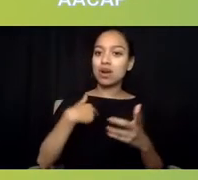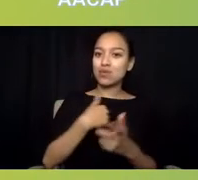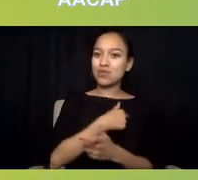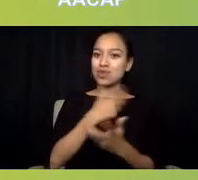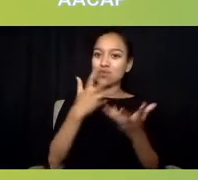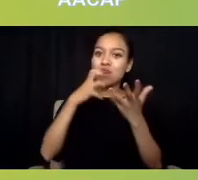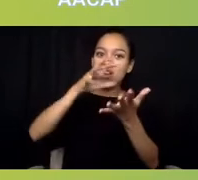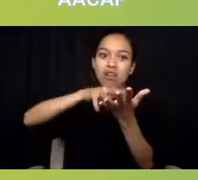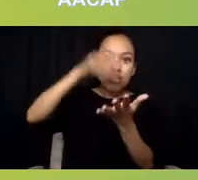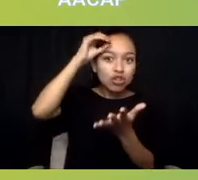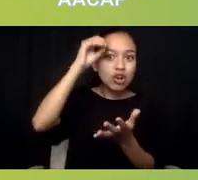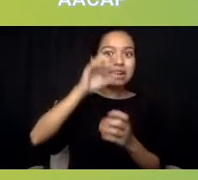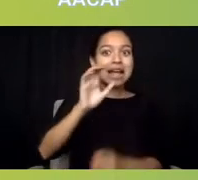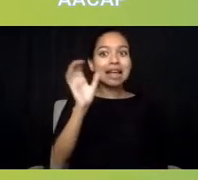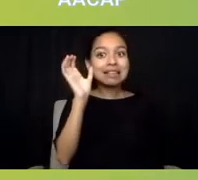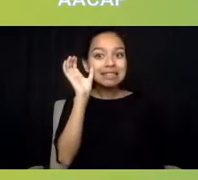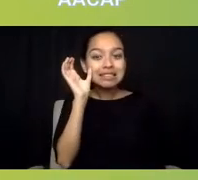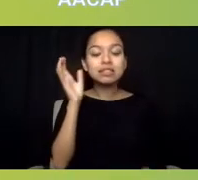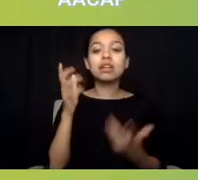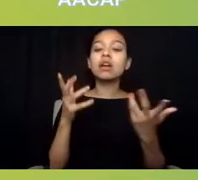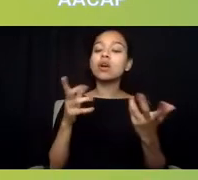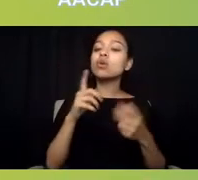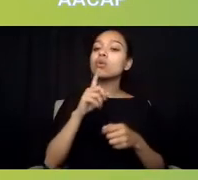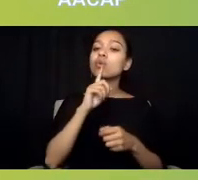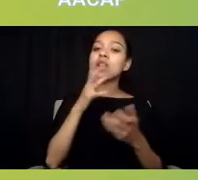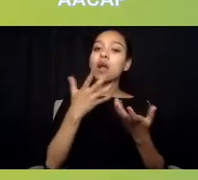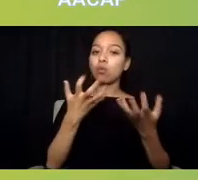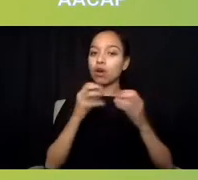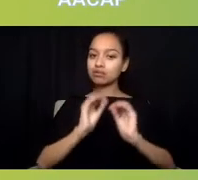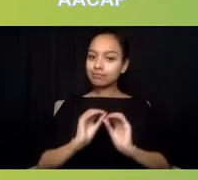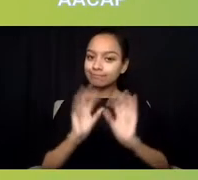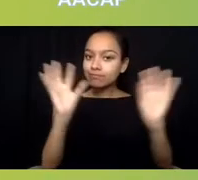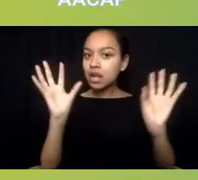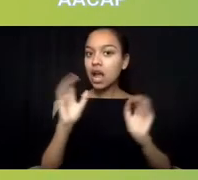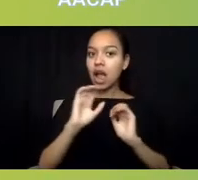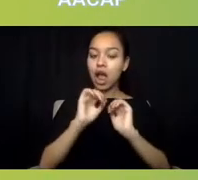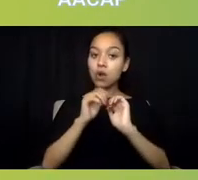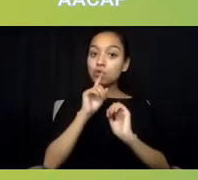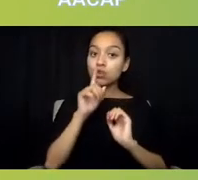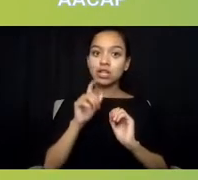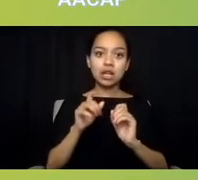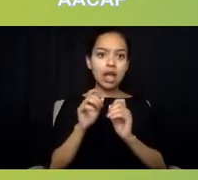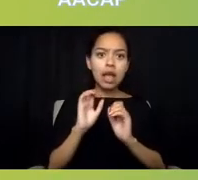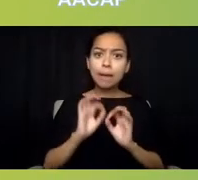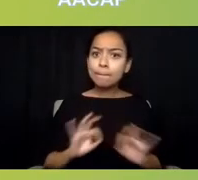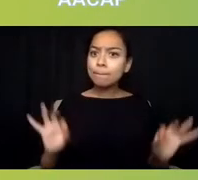I really wanted to make it clear how important for us, in all the work that we do,